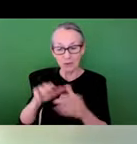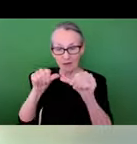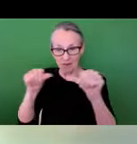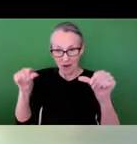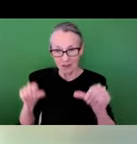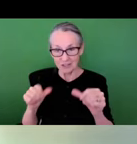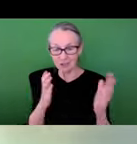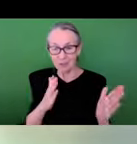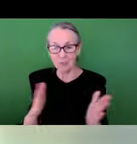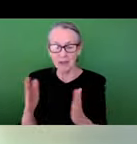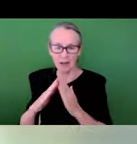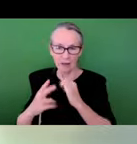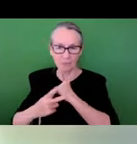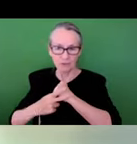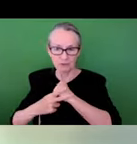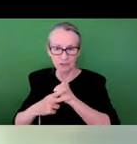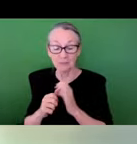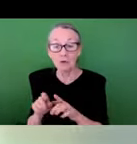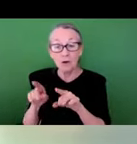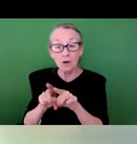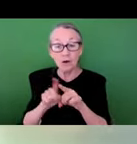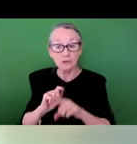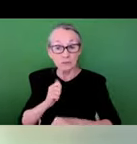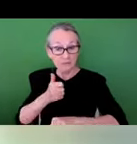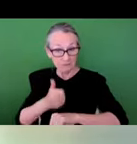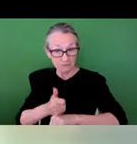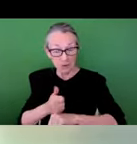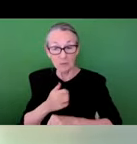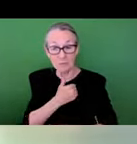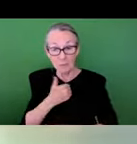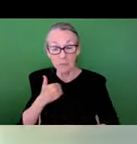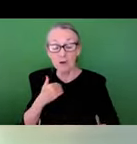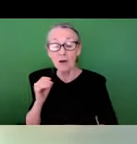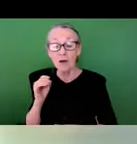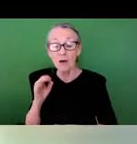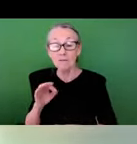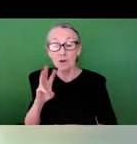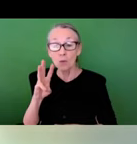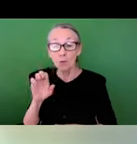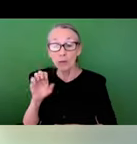planning, and preservation. He is also a founding fellow and Board Member of the William Averette Anderson Fund,